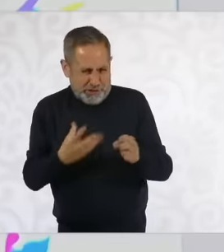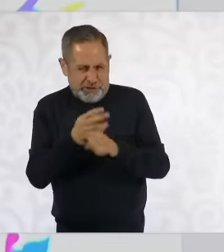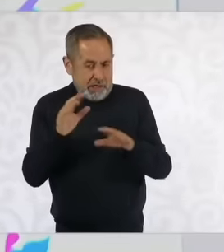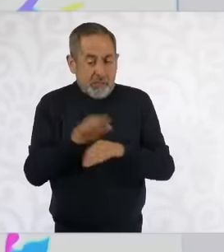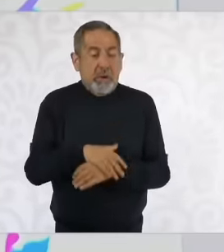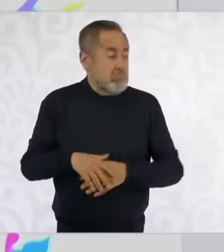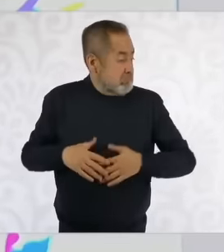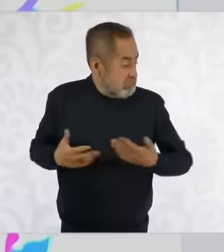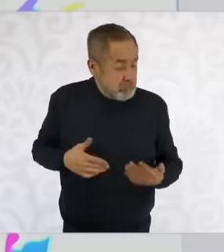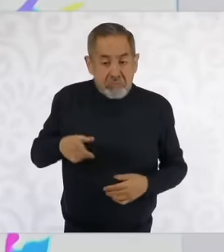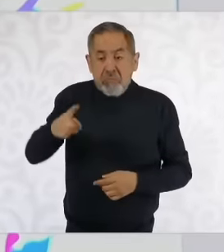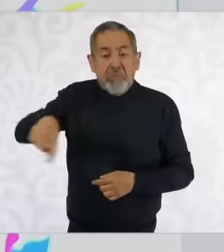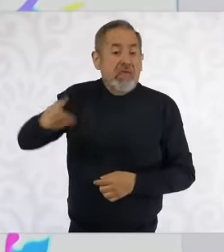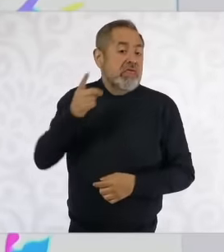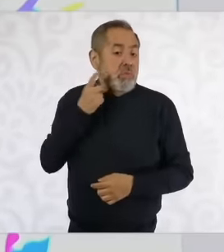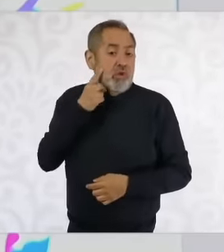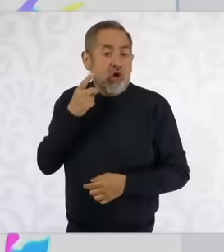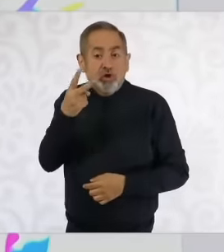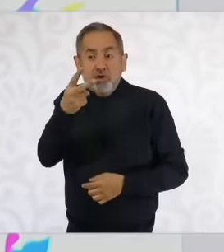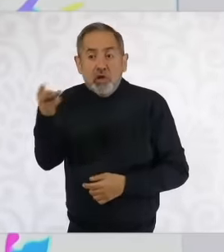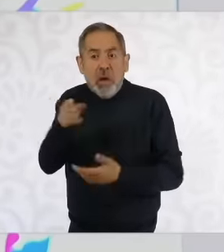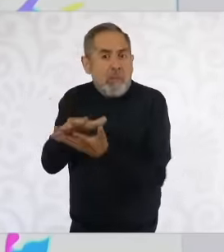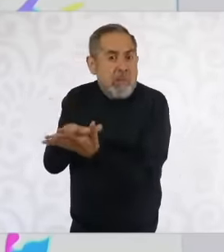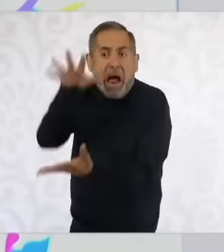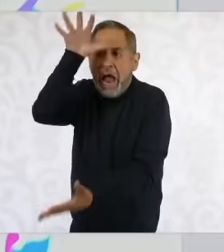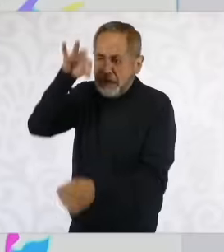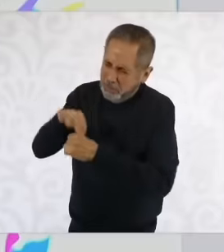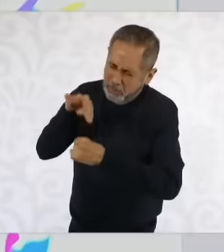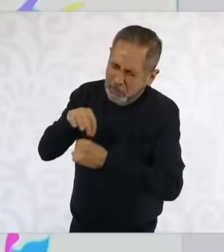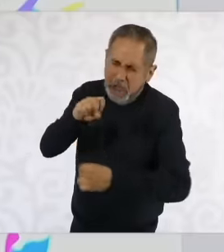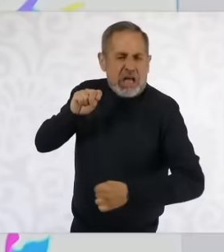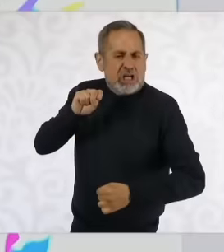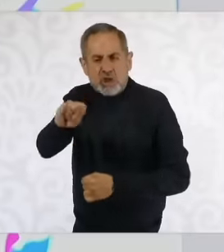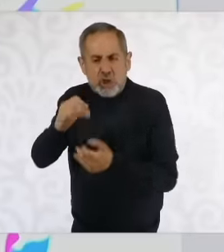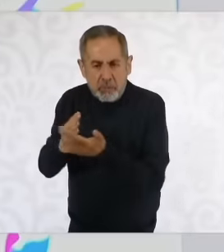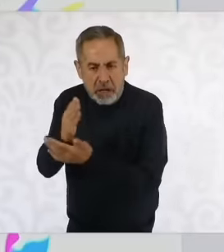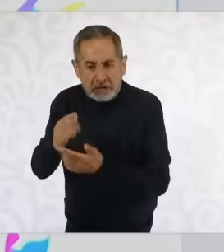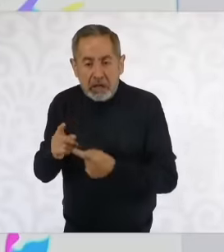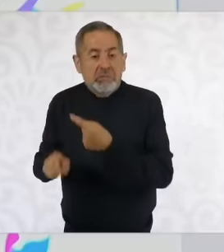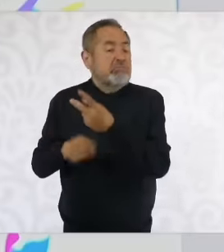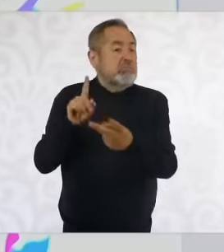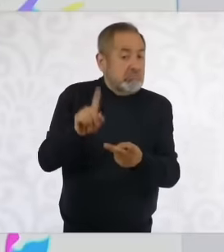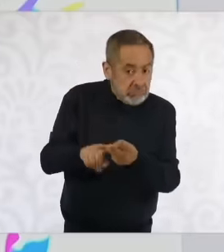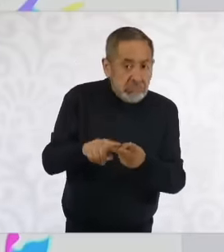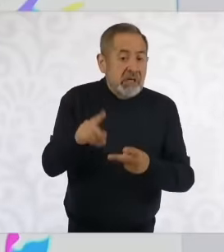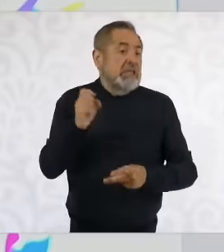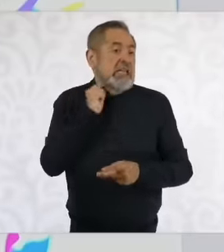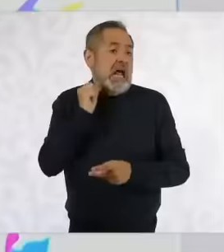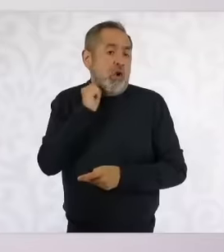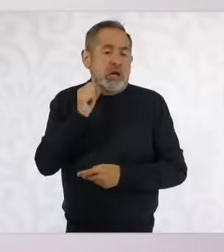more than two-thirds the The Senate wins two-thirds and